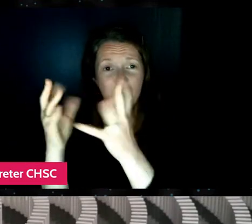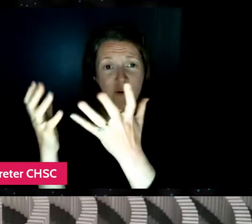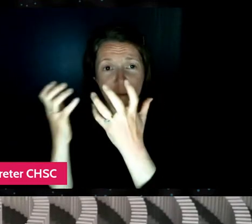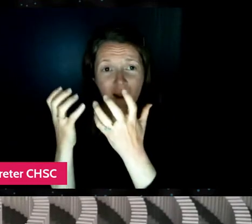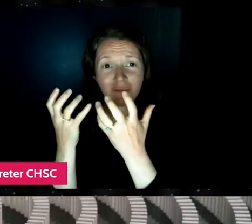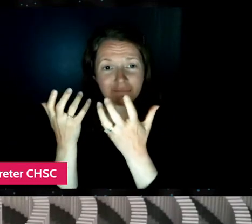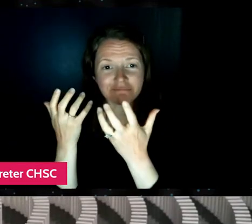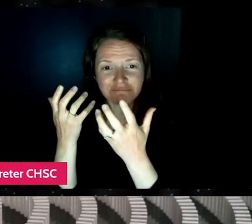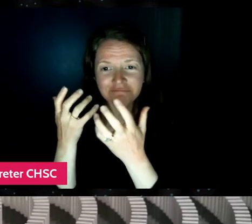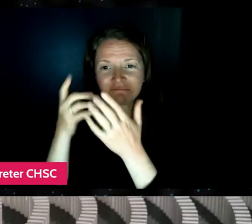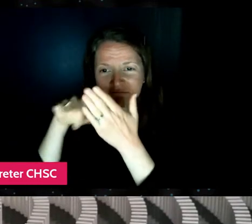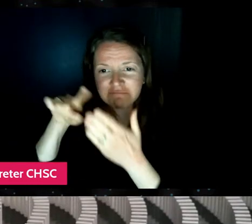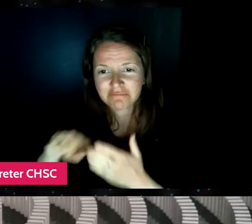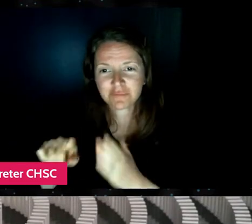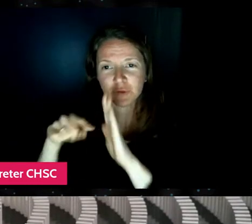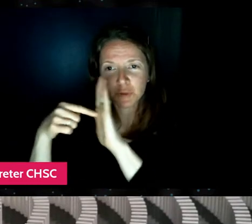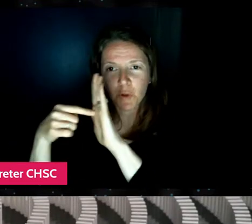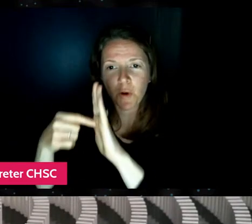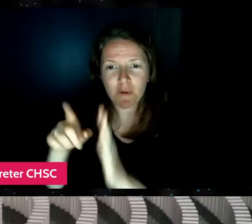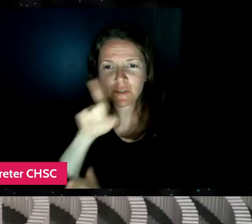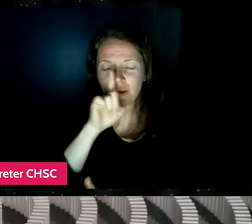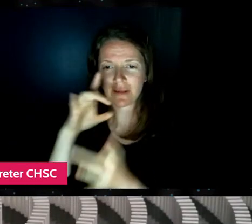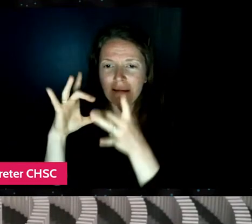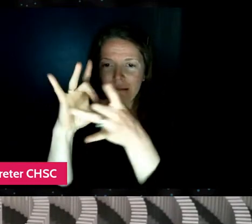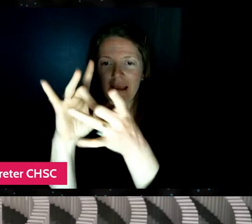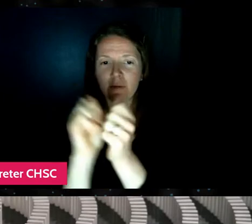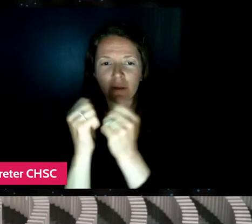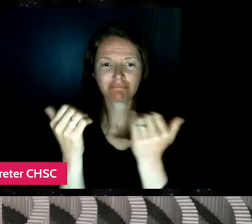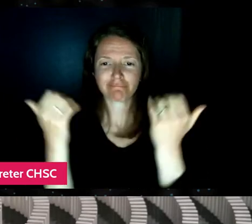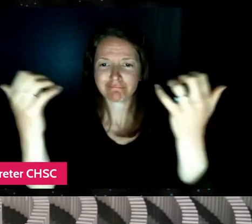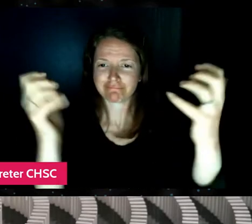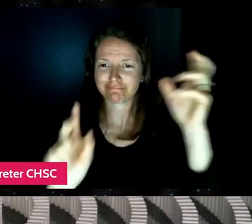and that would really connect with audiences. So it was unusual, right?